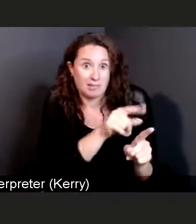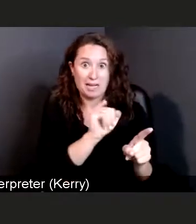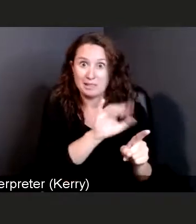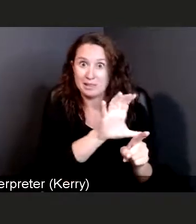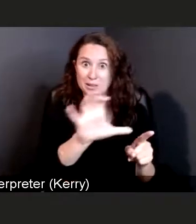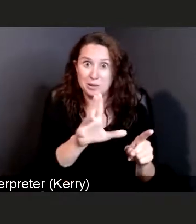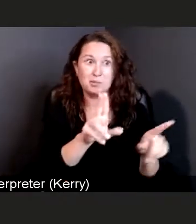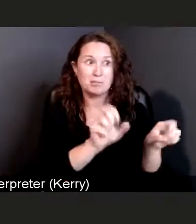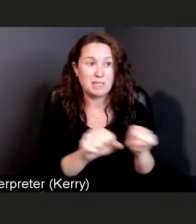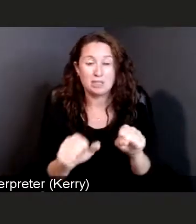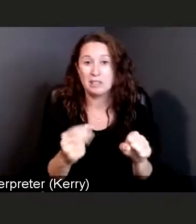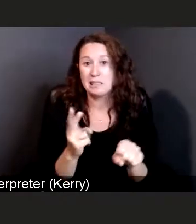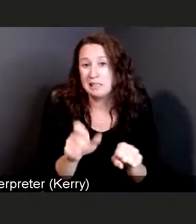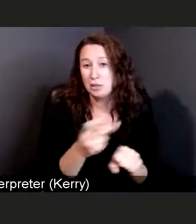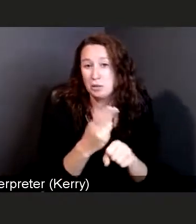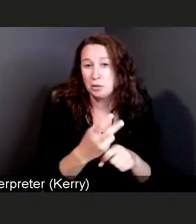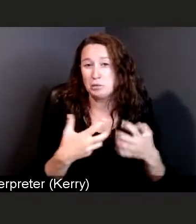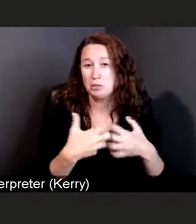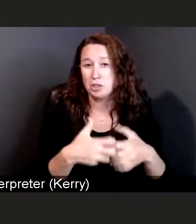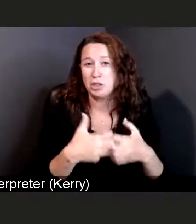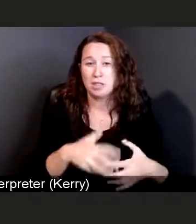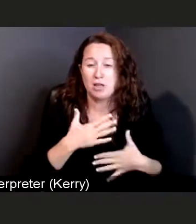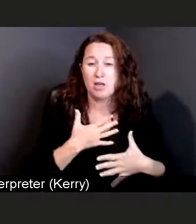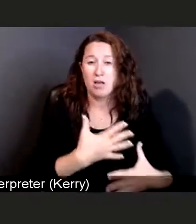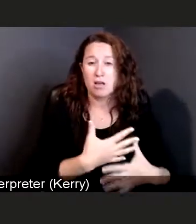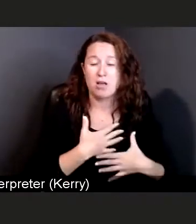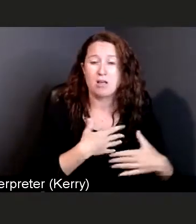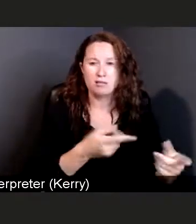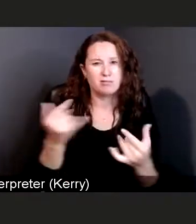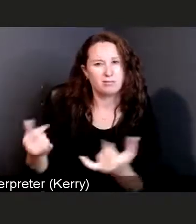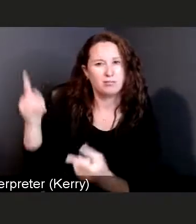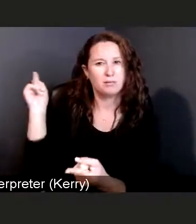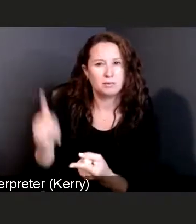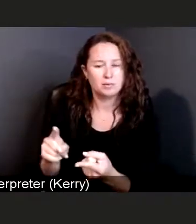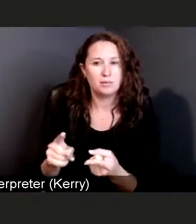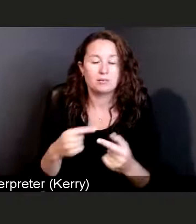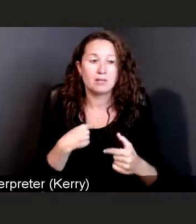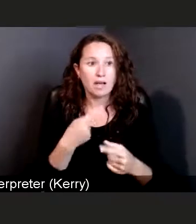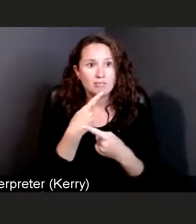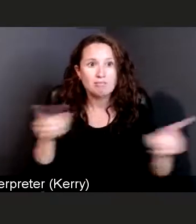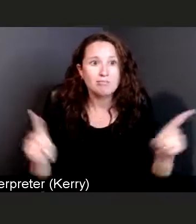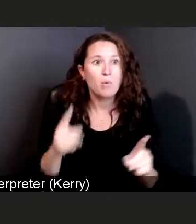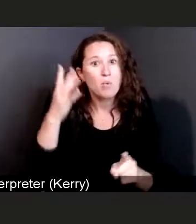I don't say that to scare anyone, I say that just because of what we see,